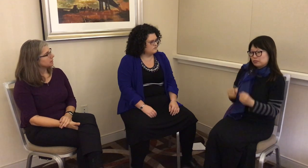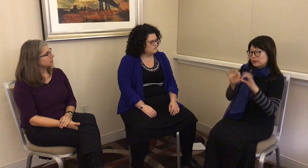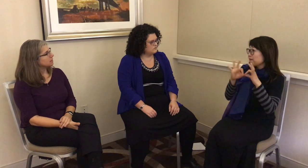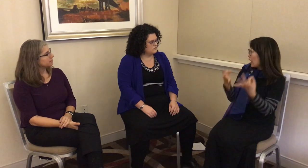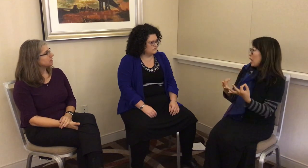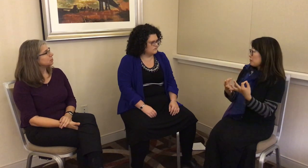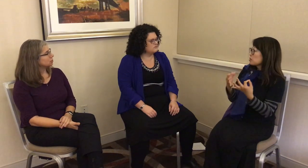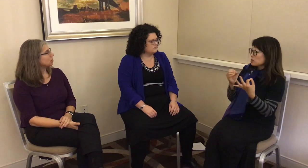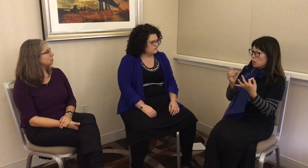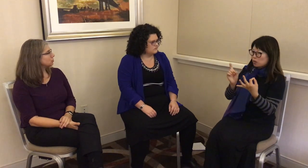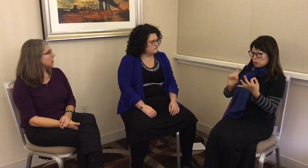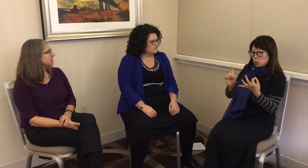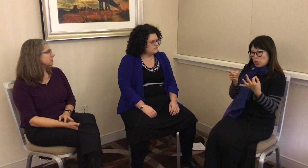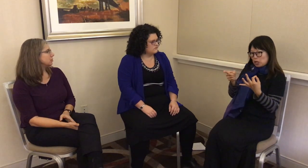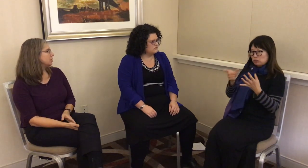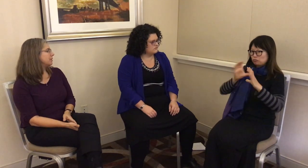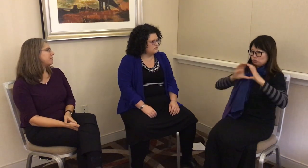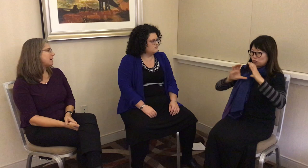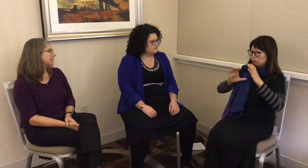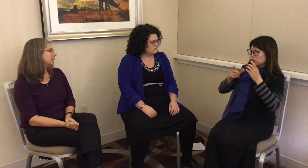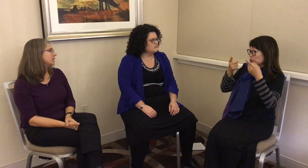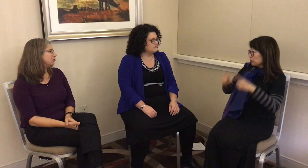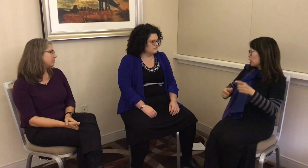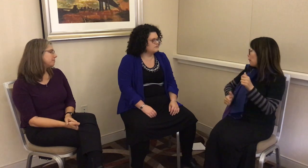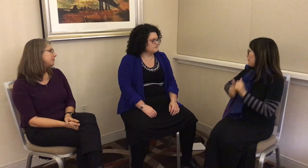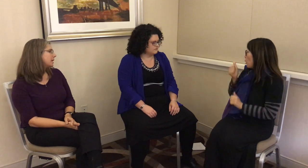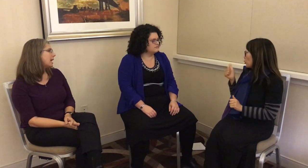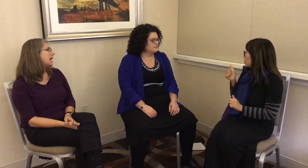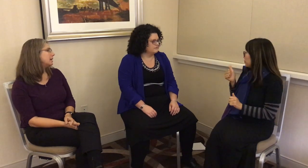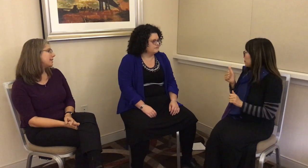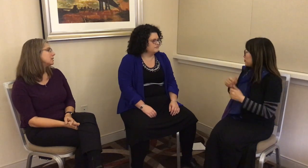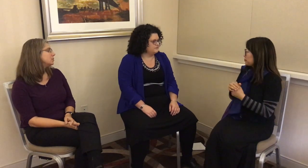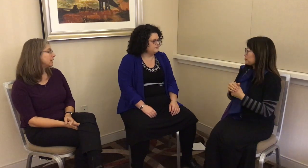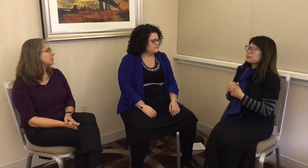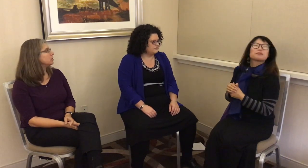in the village are strongly associated with family and kinship. That’s who they communicate